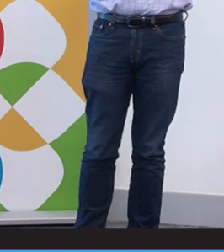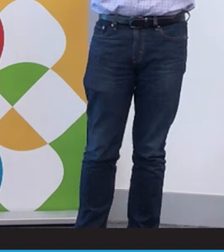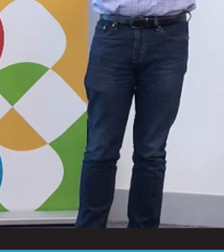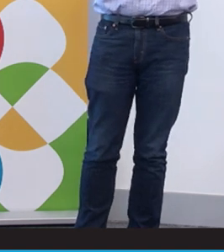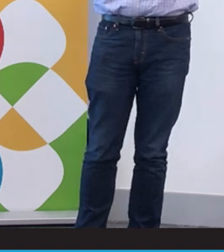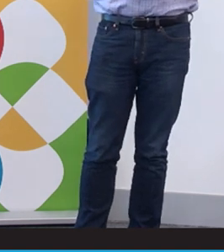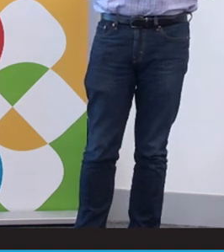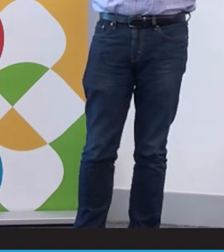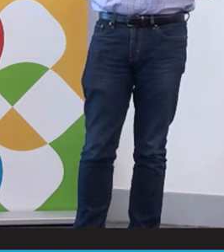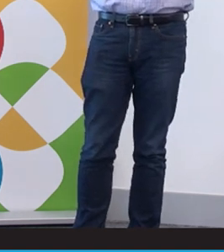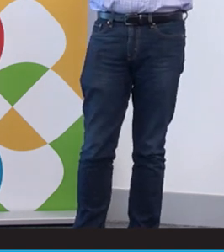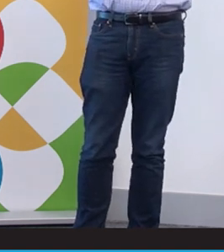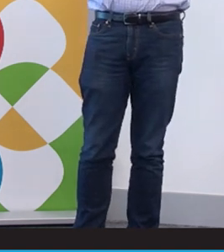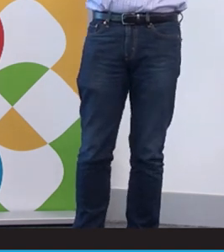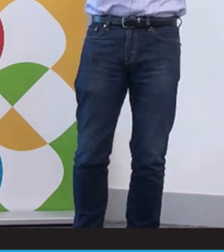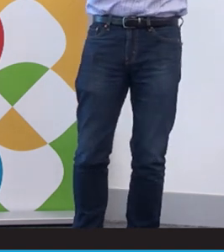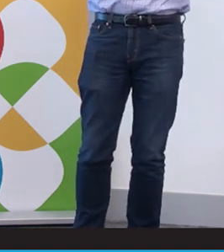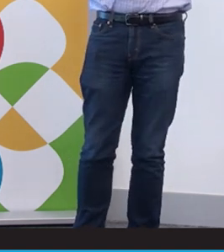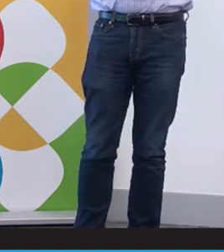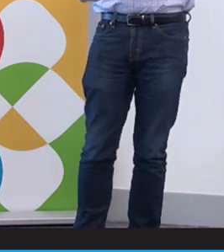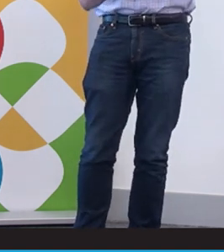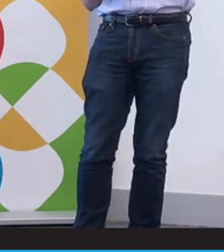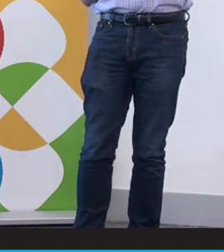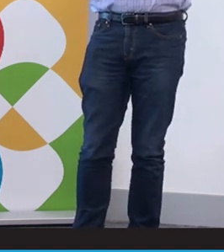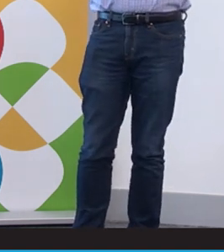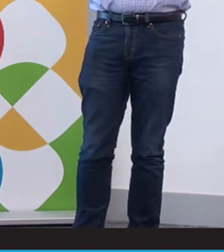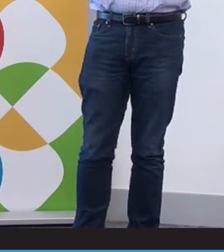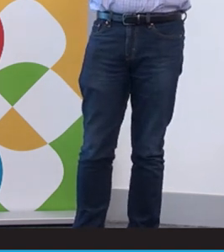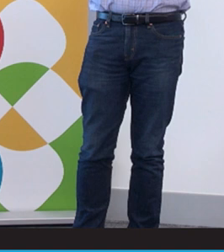really trying to foster deaf led businesses as well. We have a focus on deaf history,